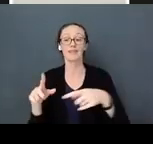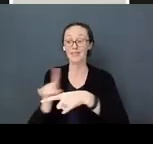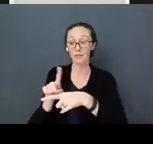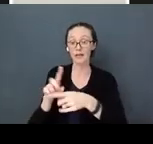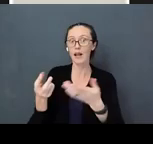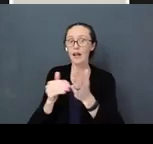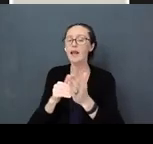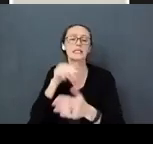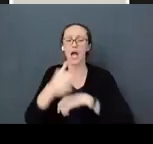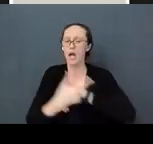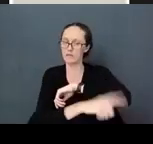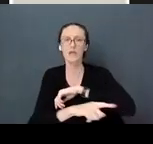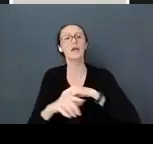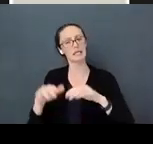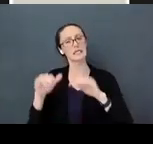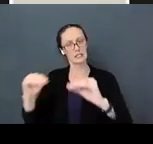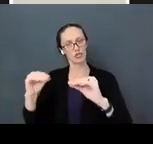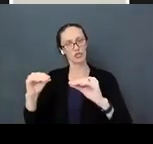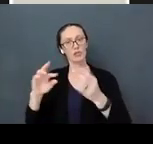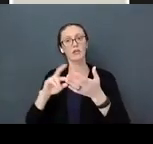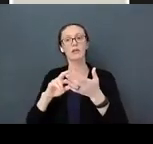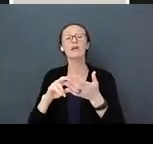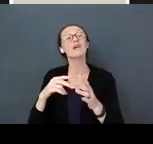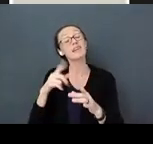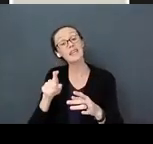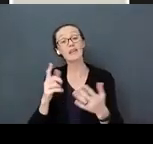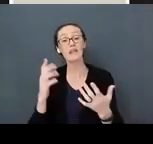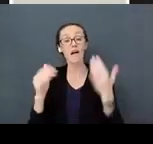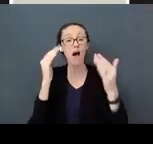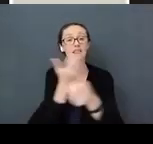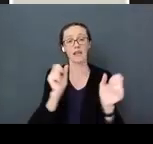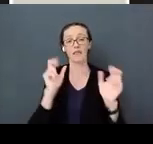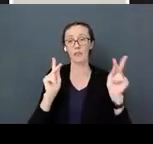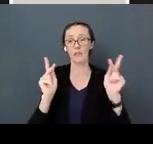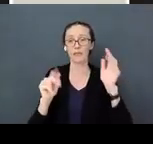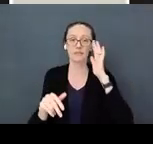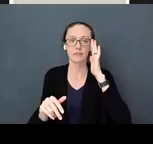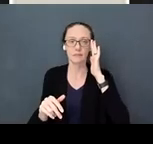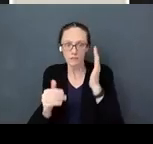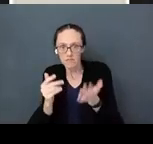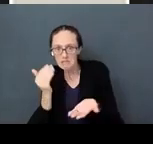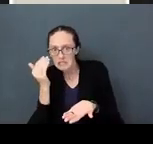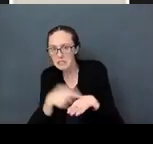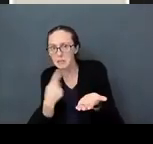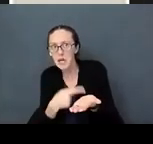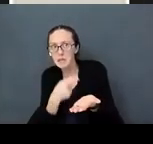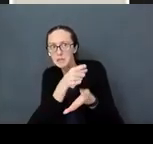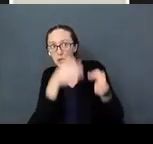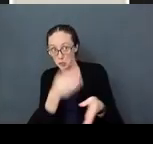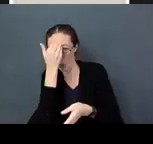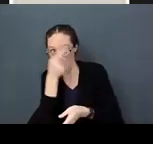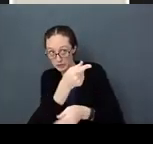They need safe people. Sometimes we don't know that people are safe but doing whatever we can